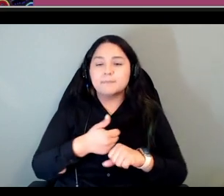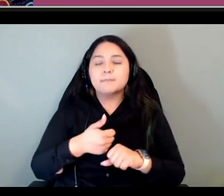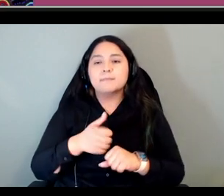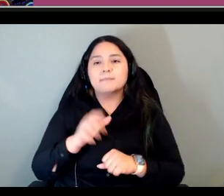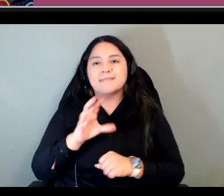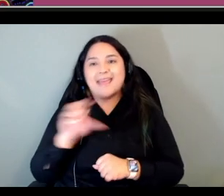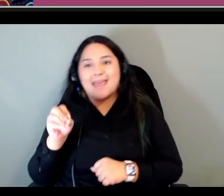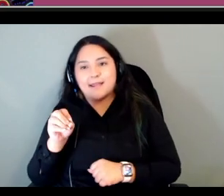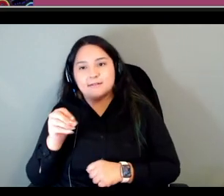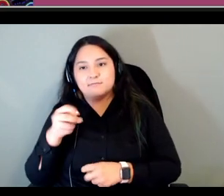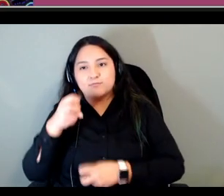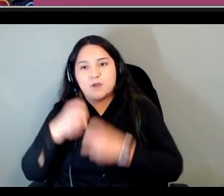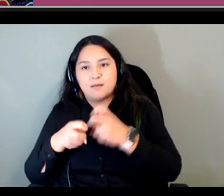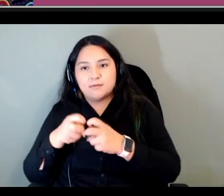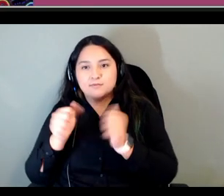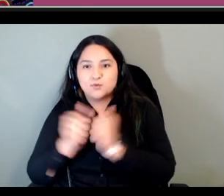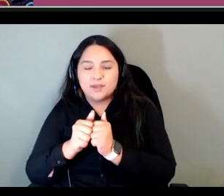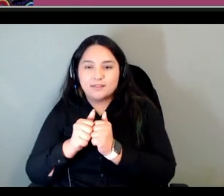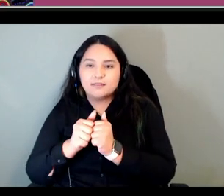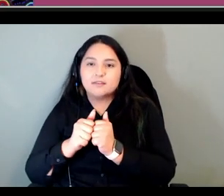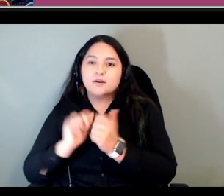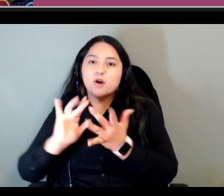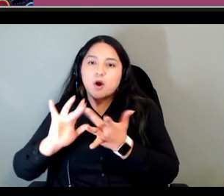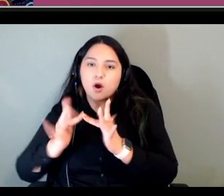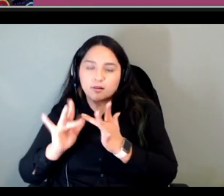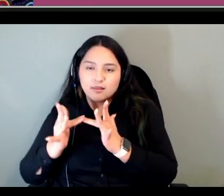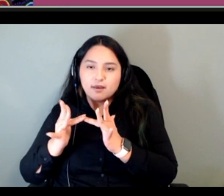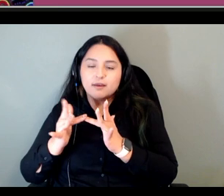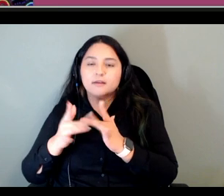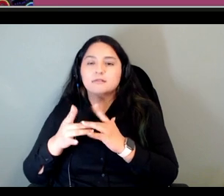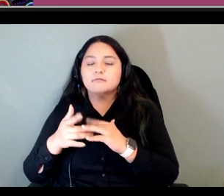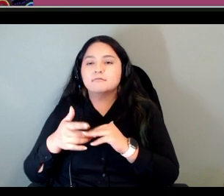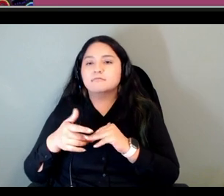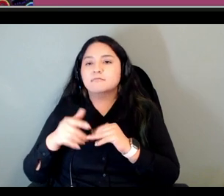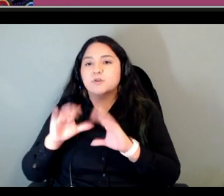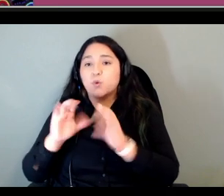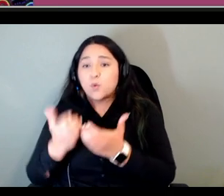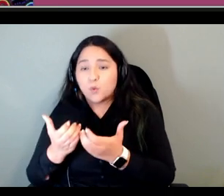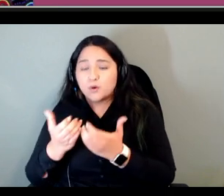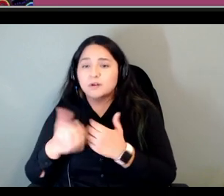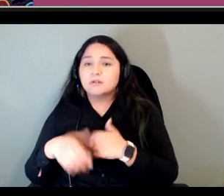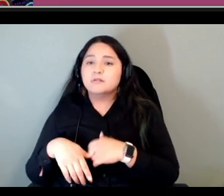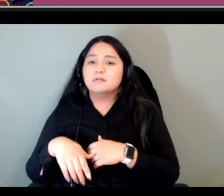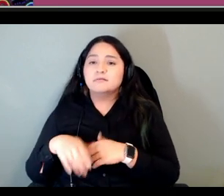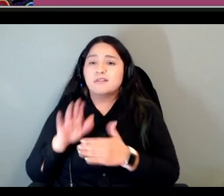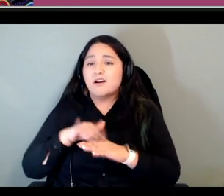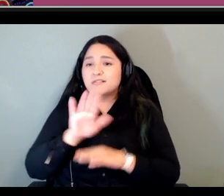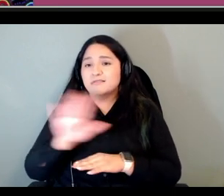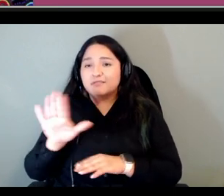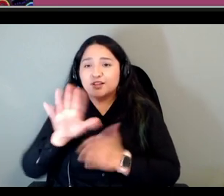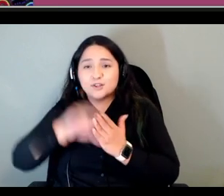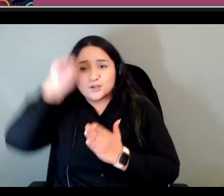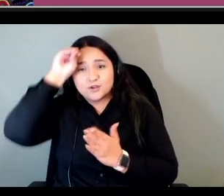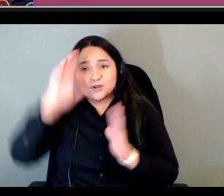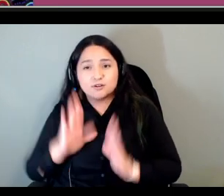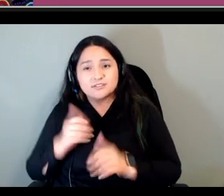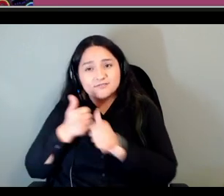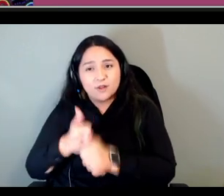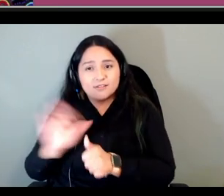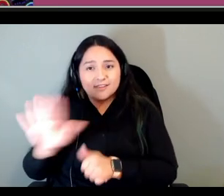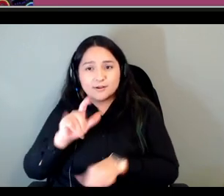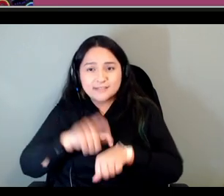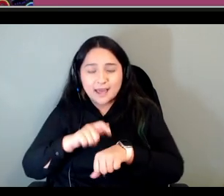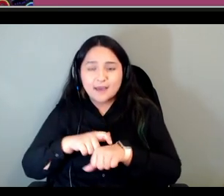between an online asynchronous course and language that is necessarily social and relationally